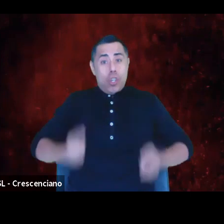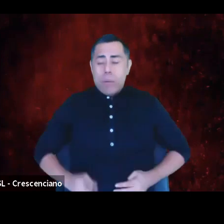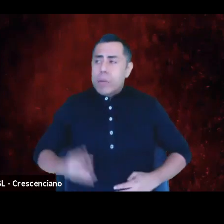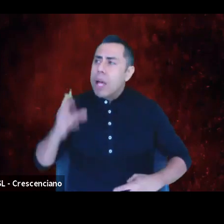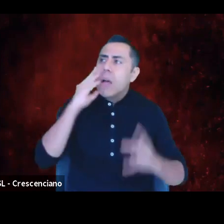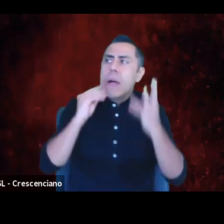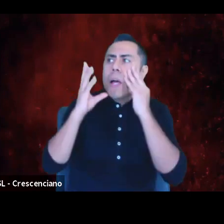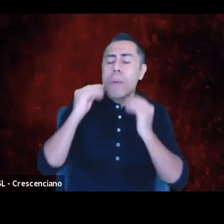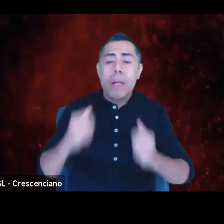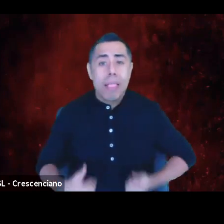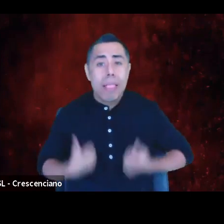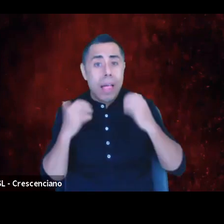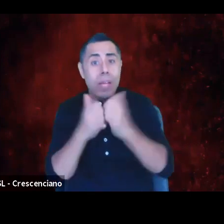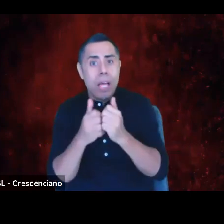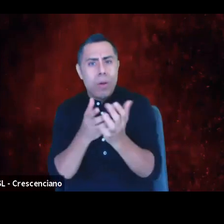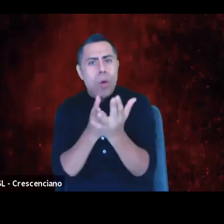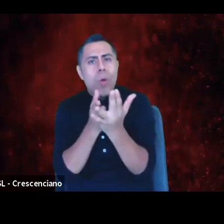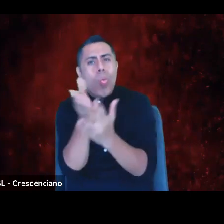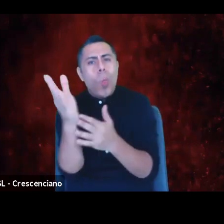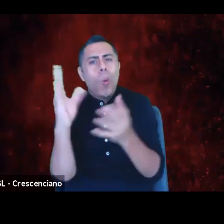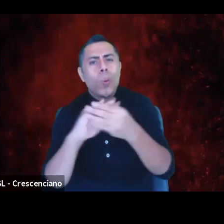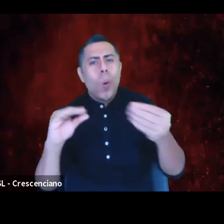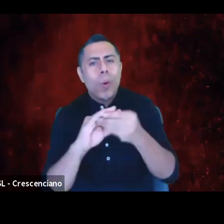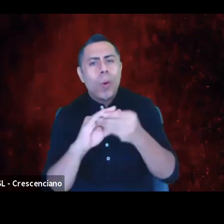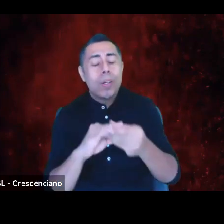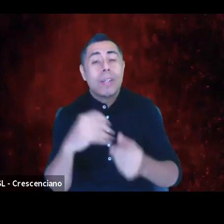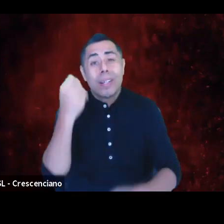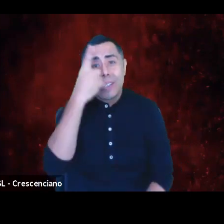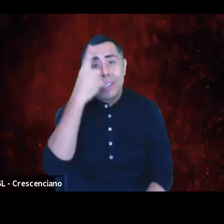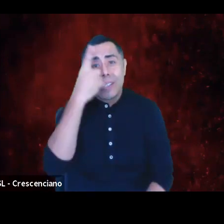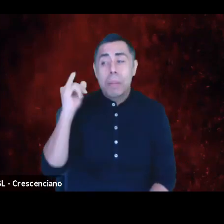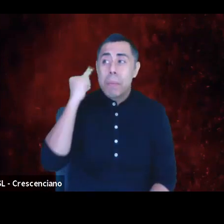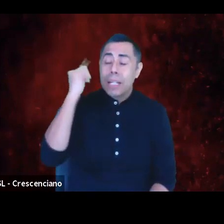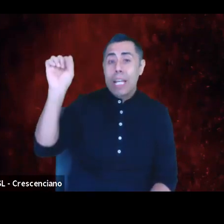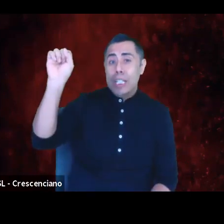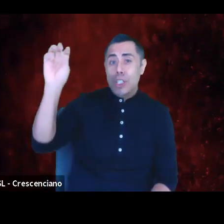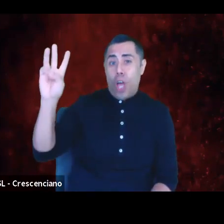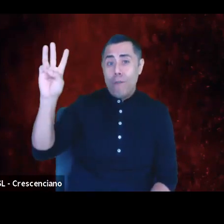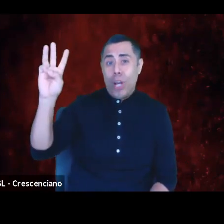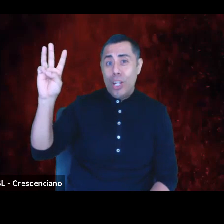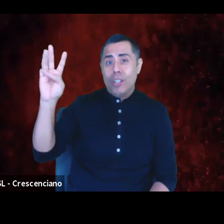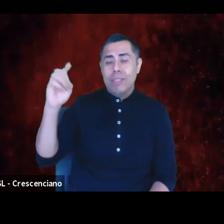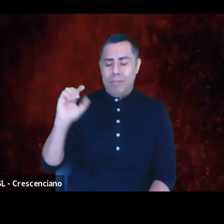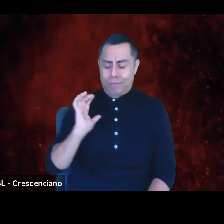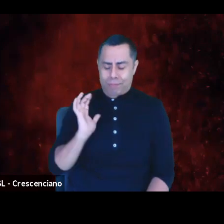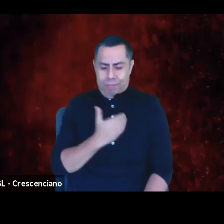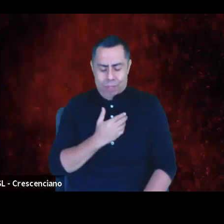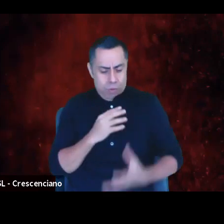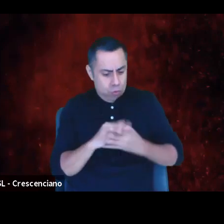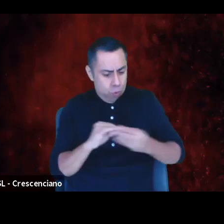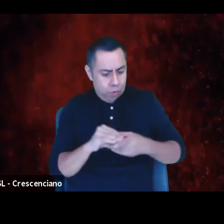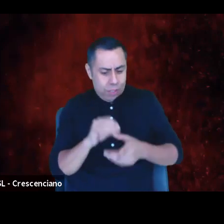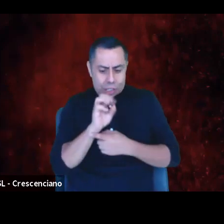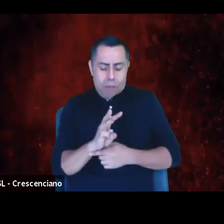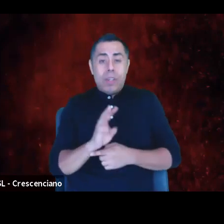Stories are the software to the body's hardware. Narrative is the only way we can experience and make meaning out of life.